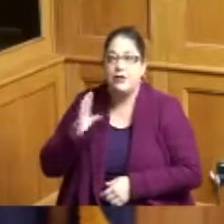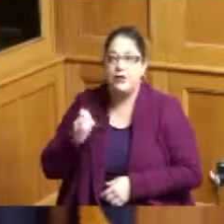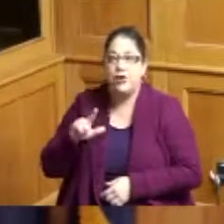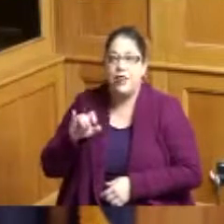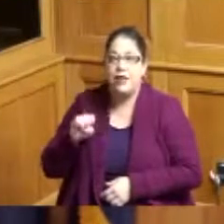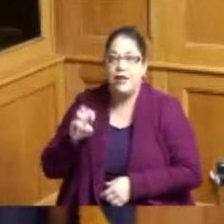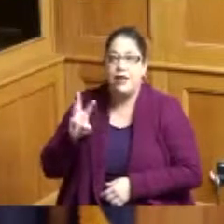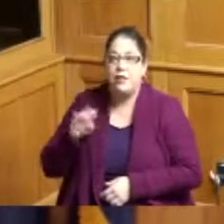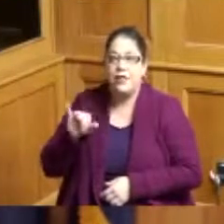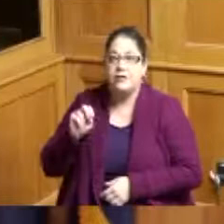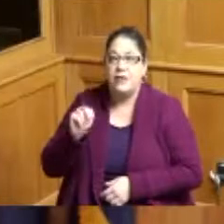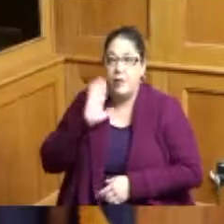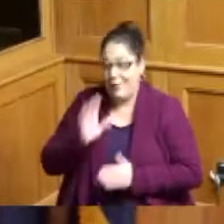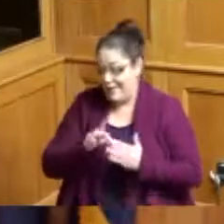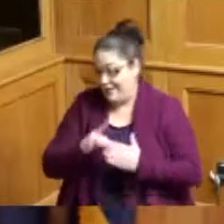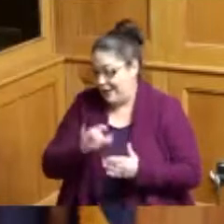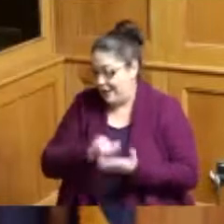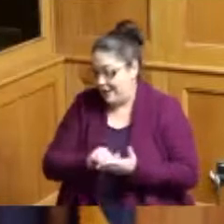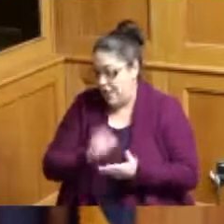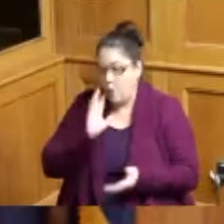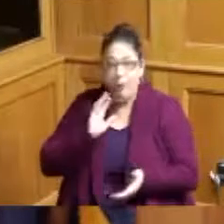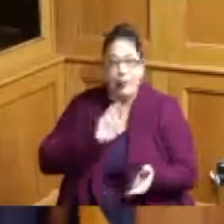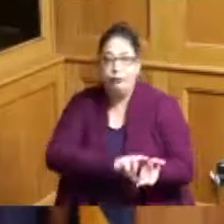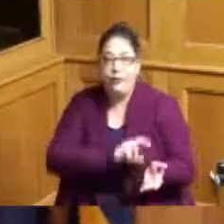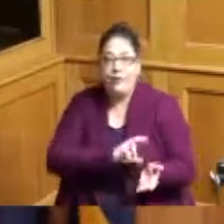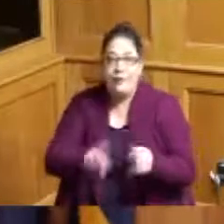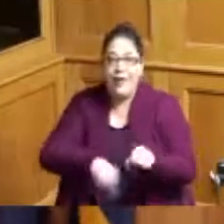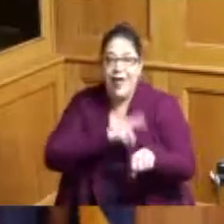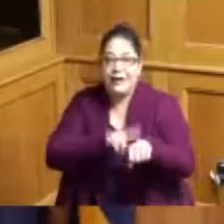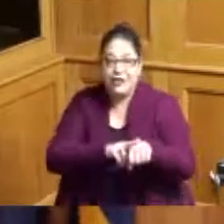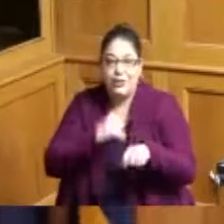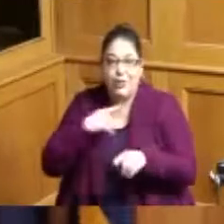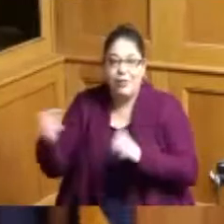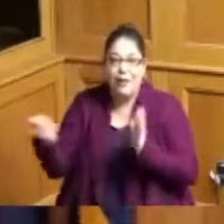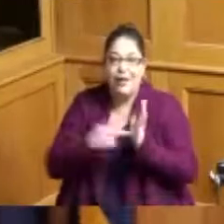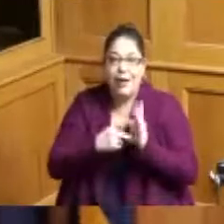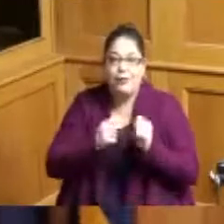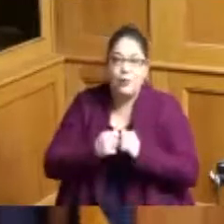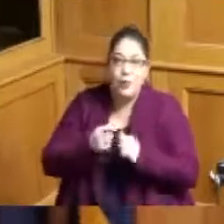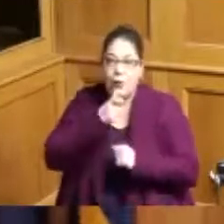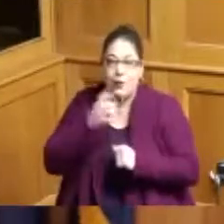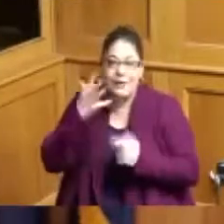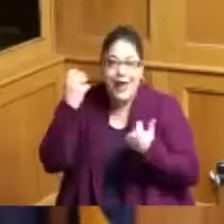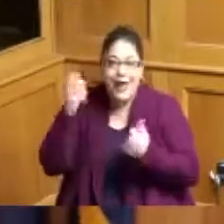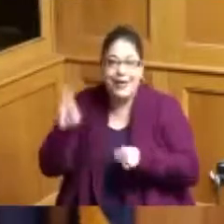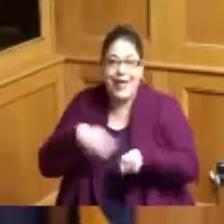it so it will be a rhythm nation coming all the way to the who day nation and it will happen at